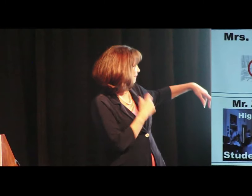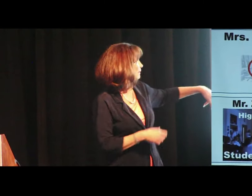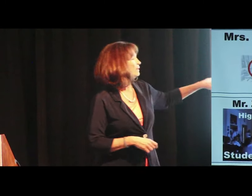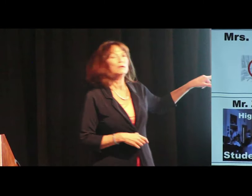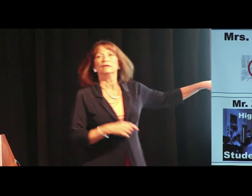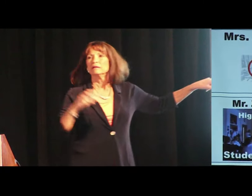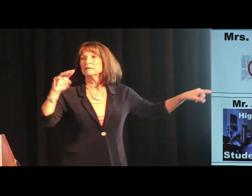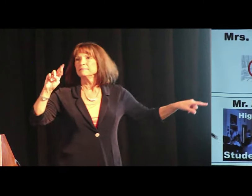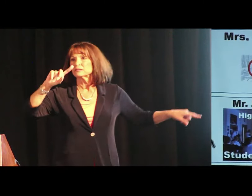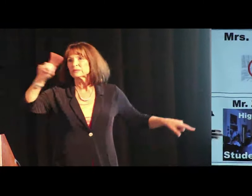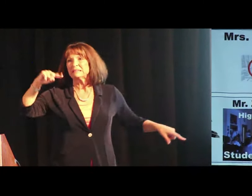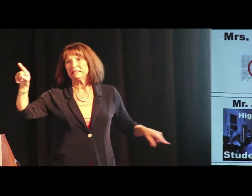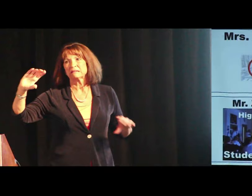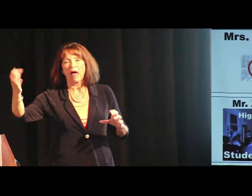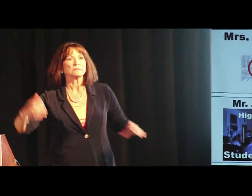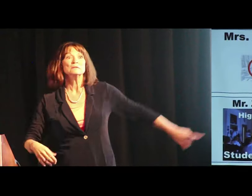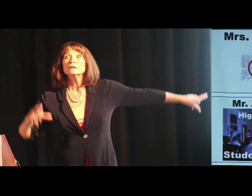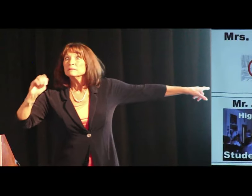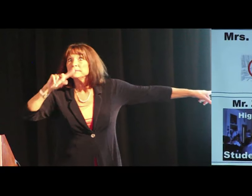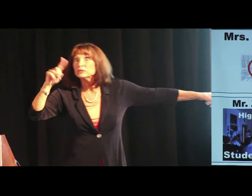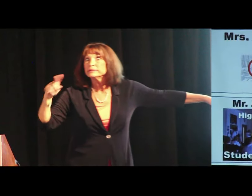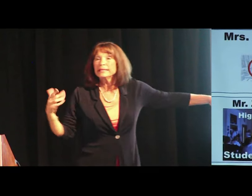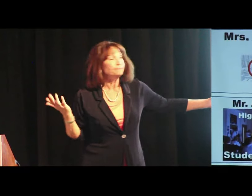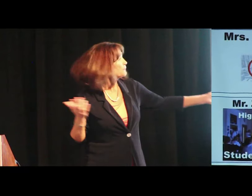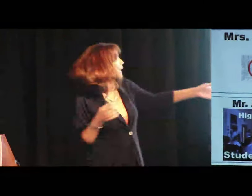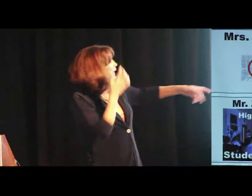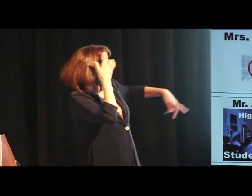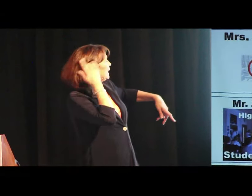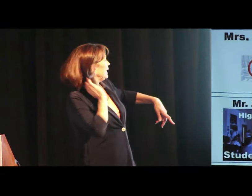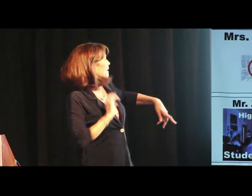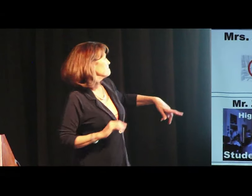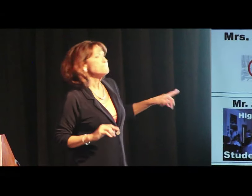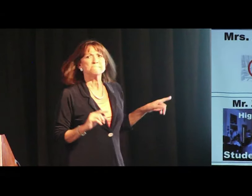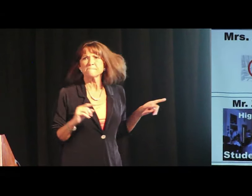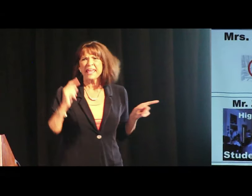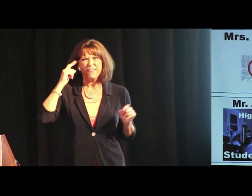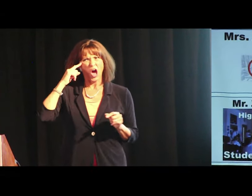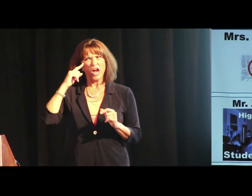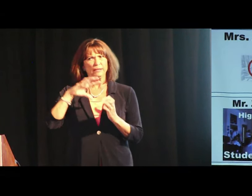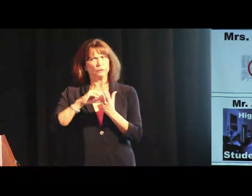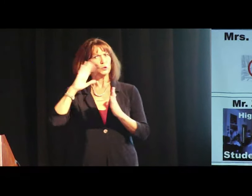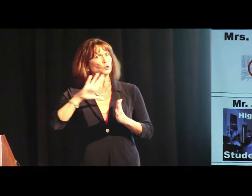Mr. Z’s class. Now, Mr. Z,